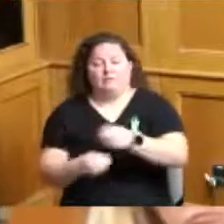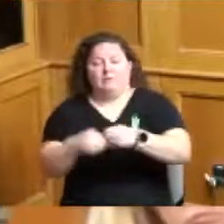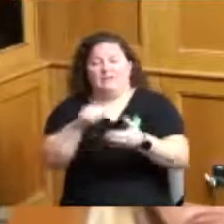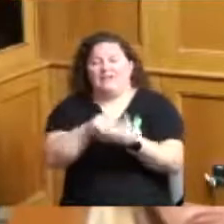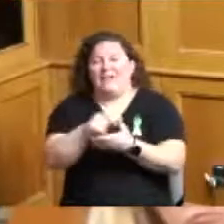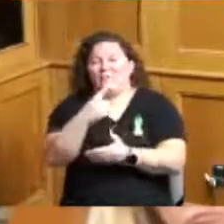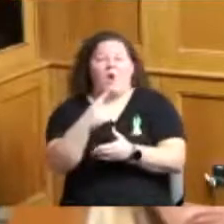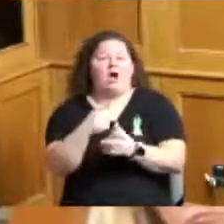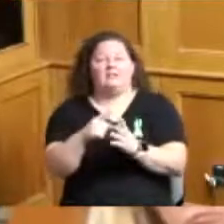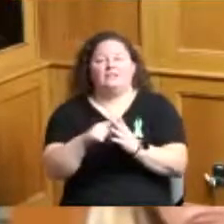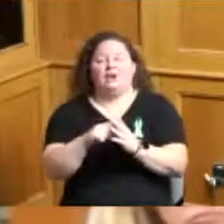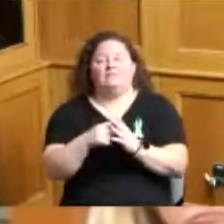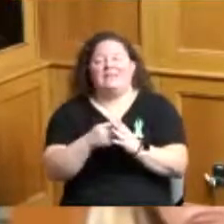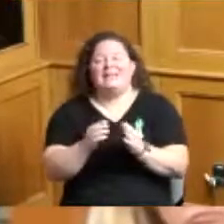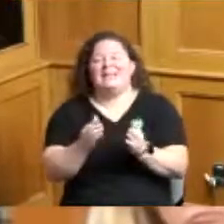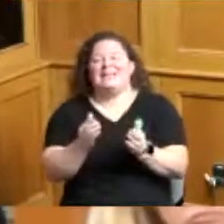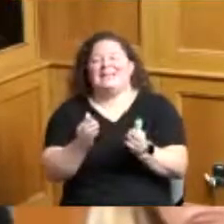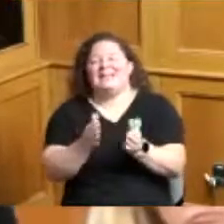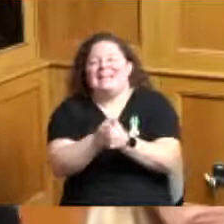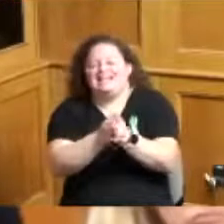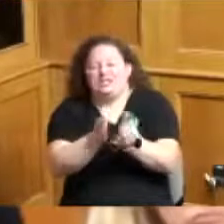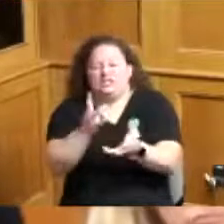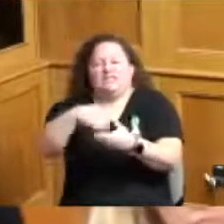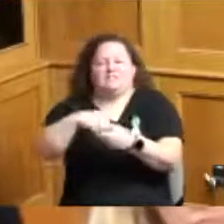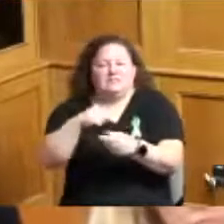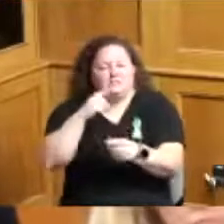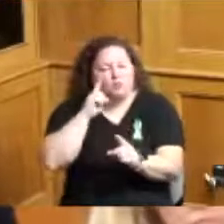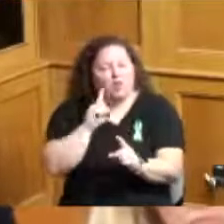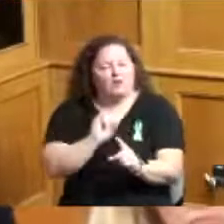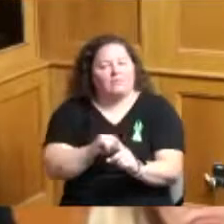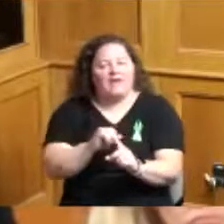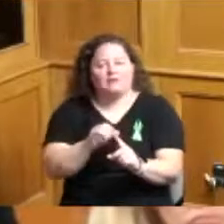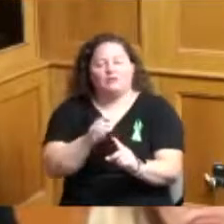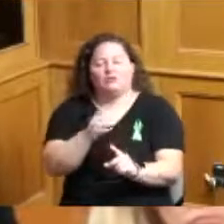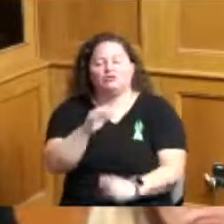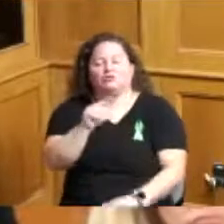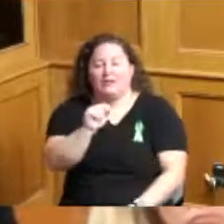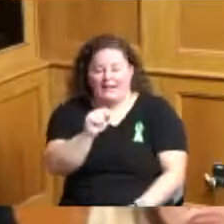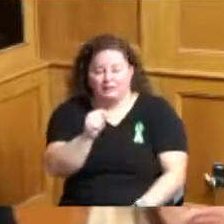would like to be able to see if we can assemble a task force or create a resolution to assemble the